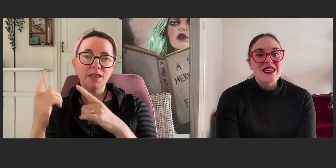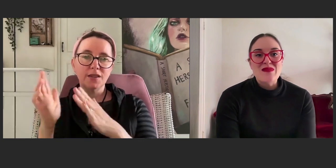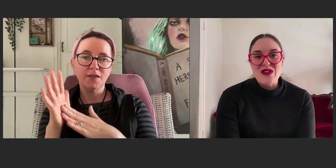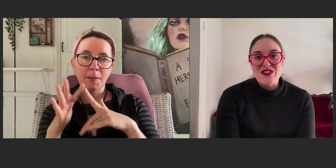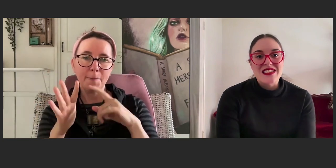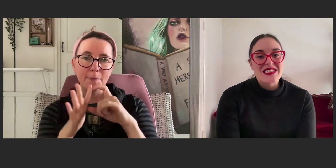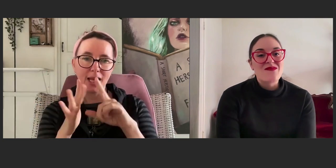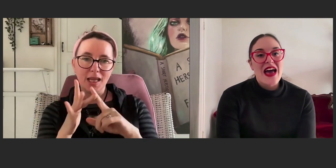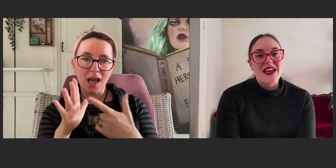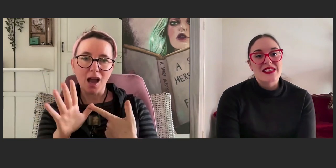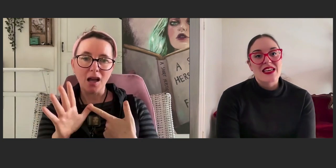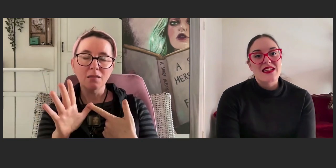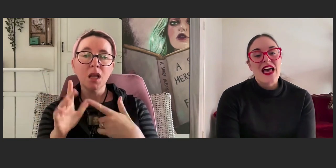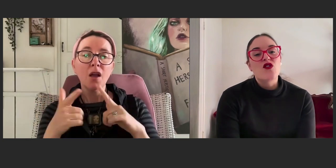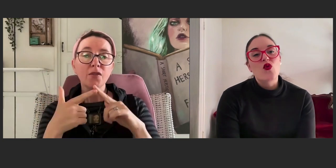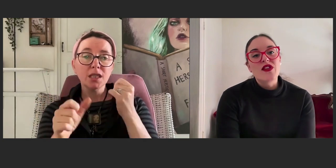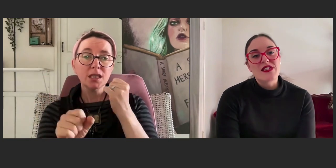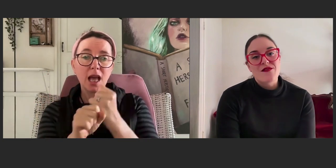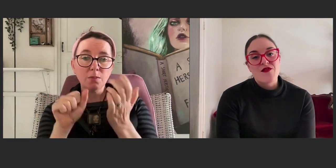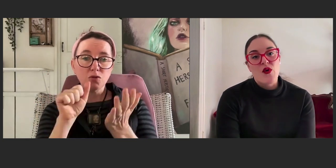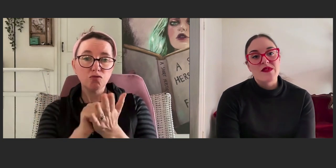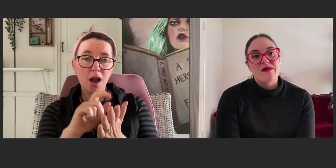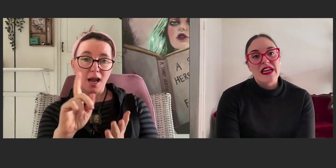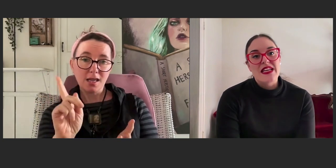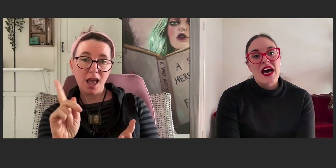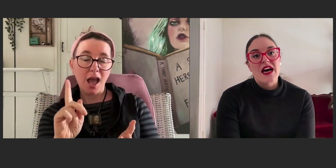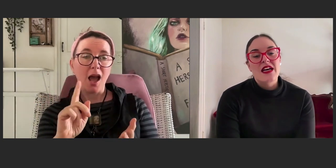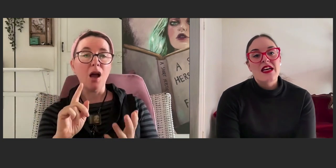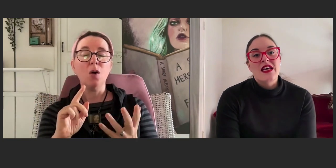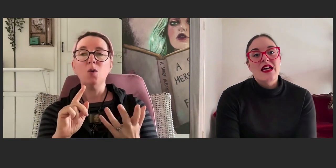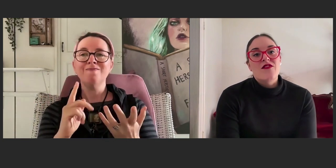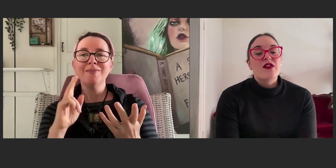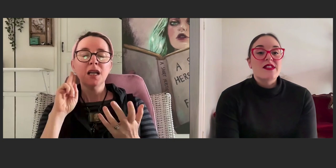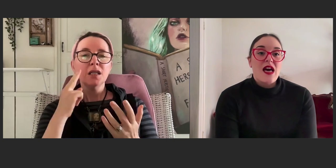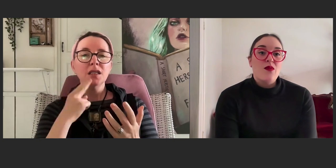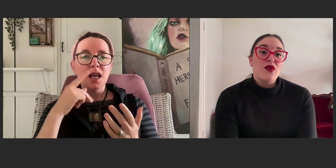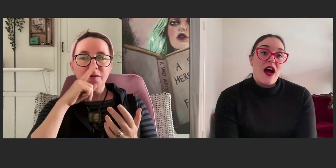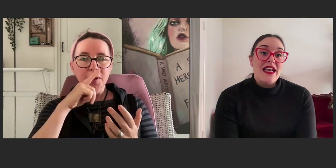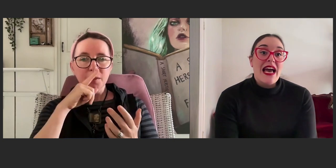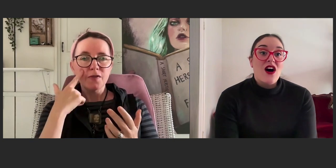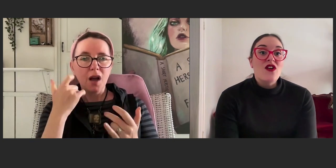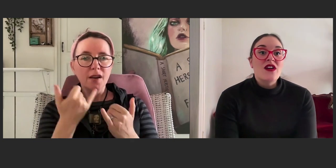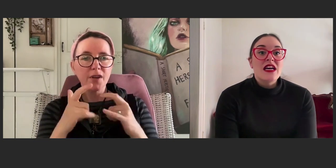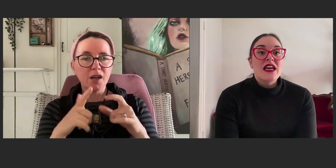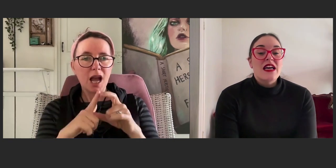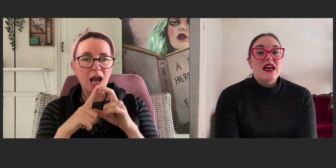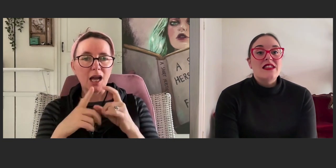in movies, in magazines and all the different forms of media. For example, right now,